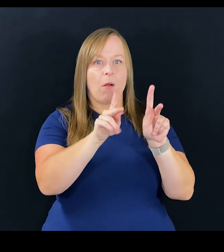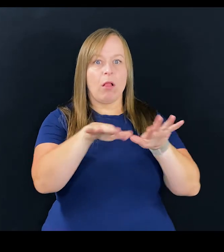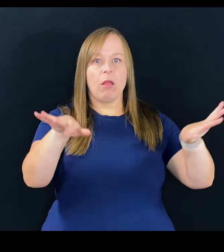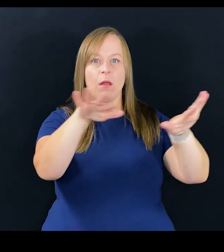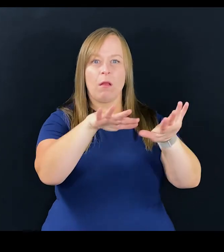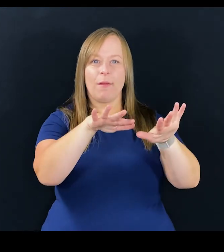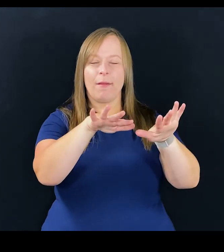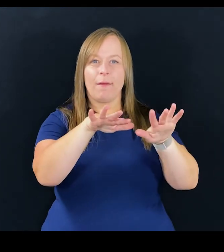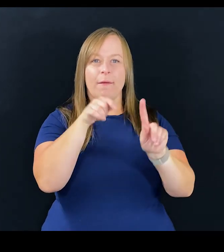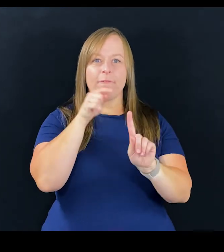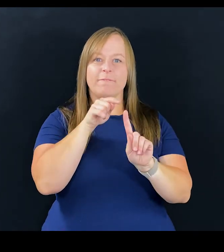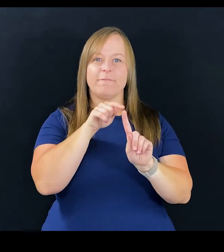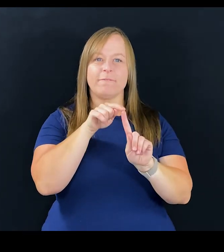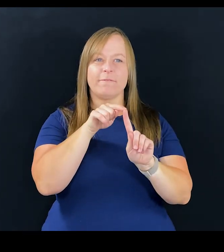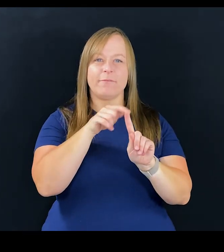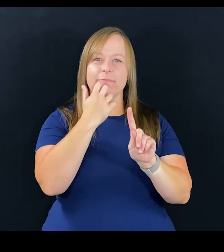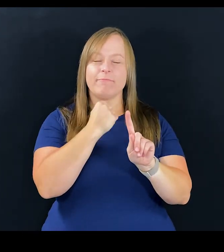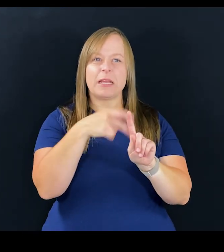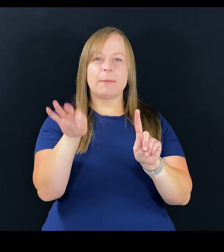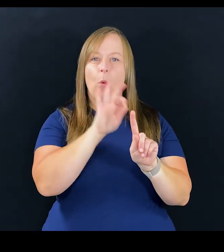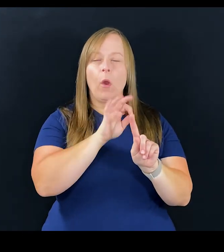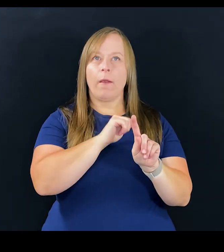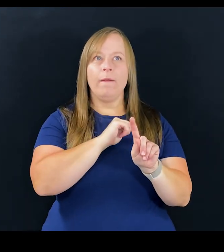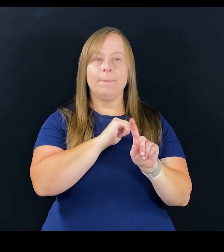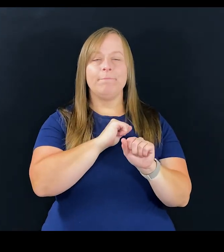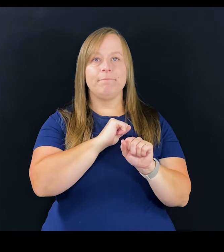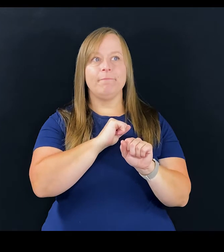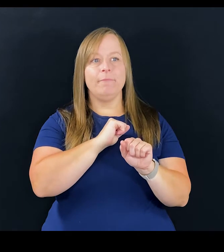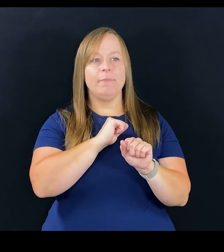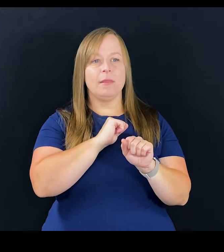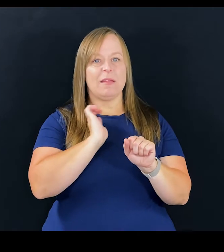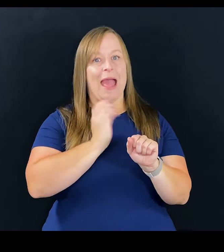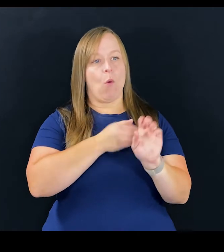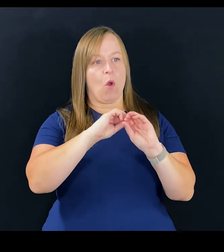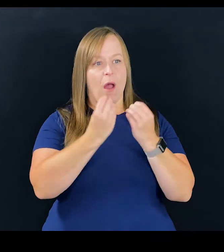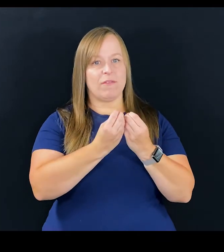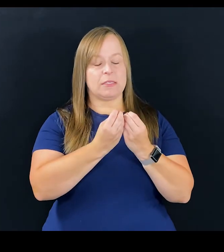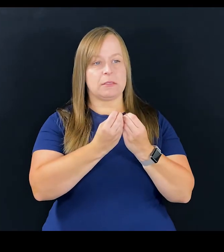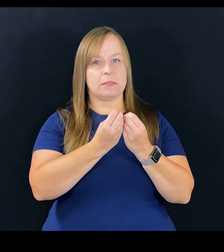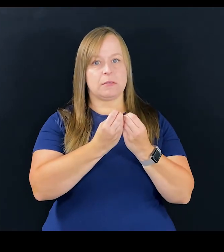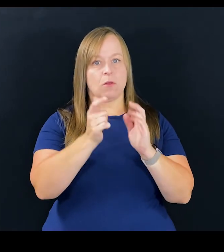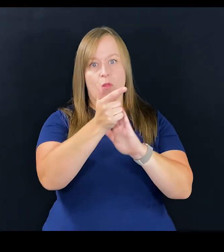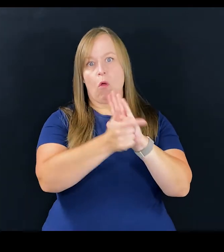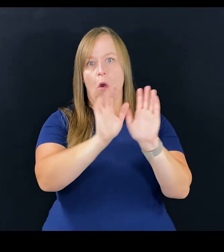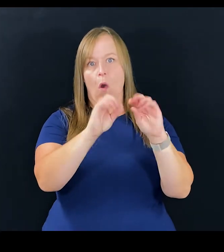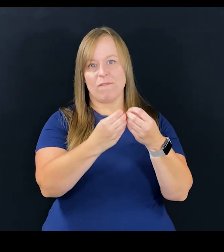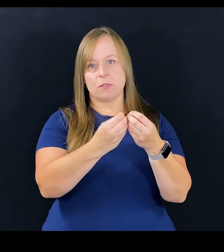And I think that is really important. As our office is basically a law office